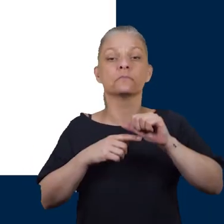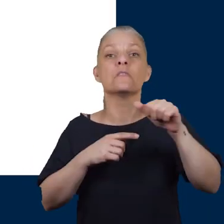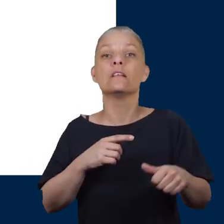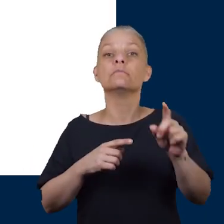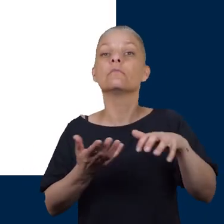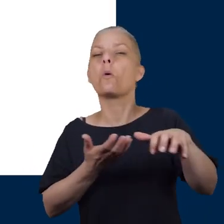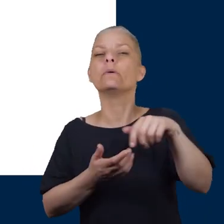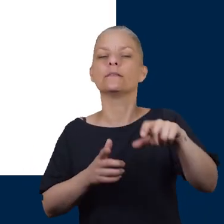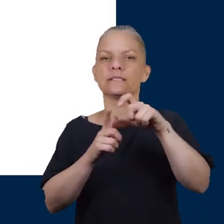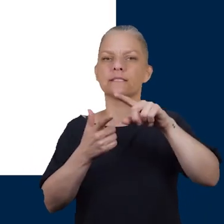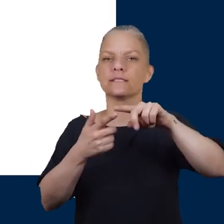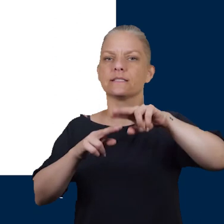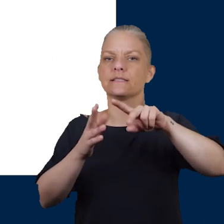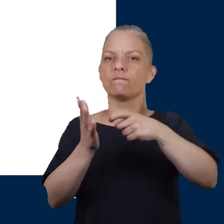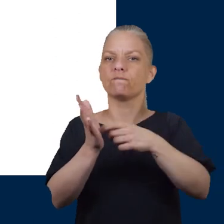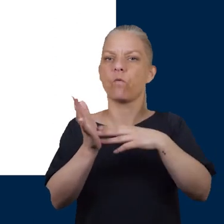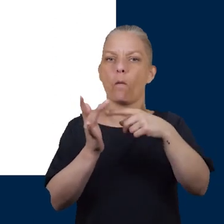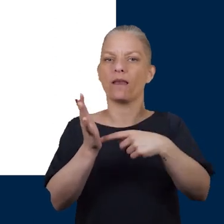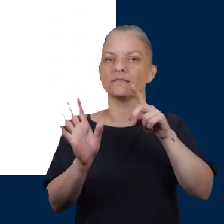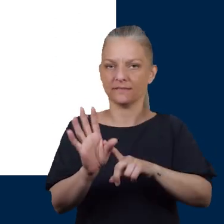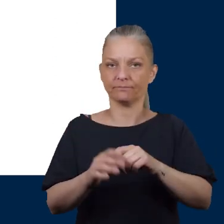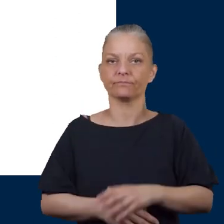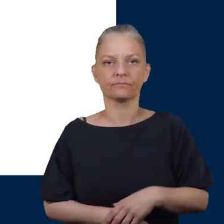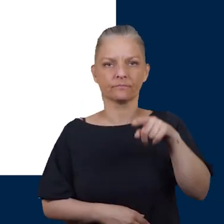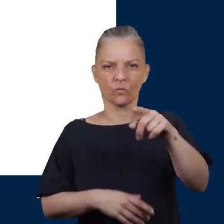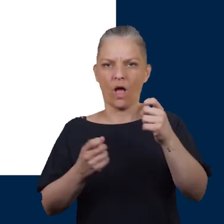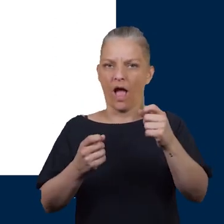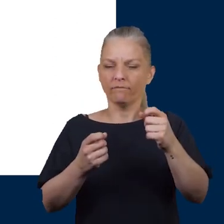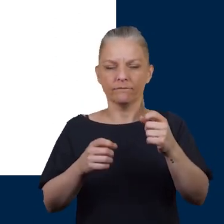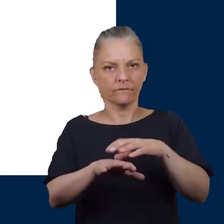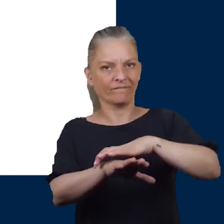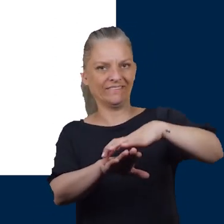The next complication is deformity. This is where you have significant structural